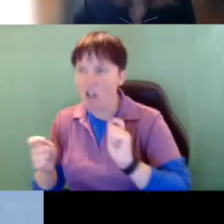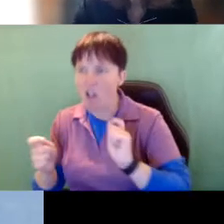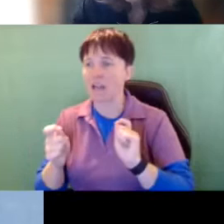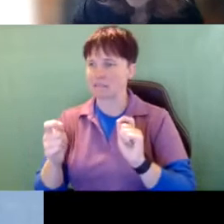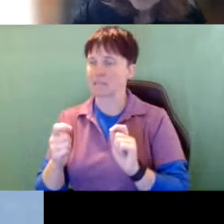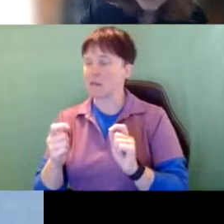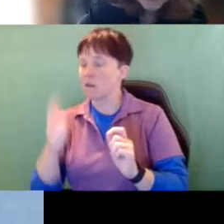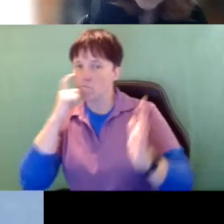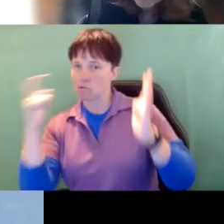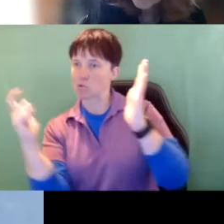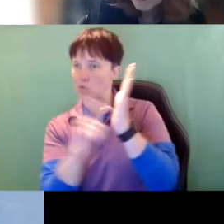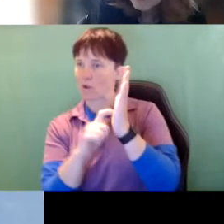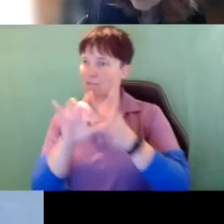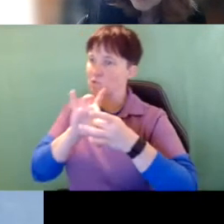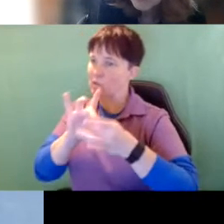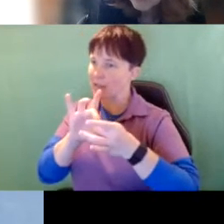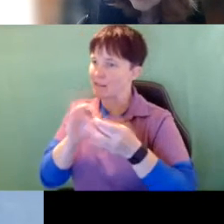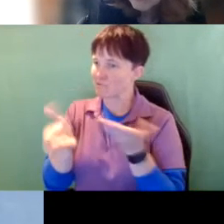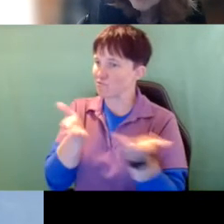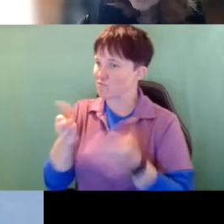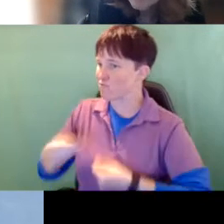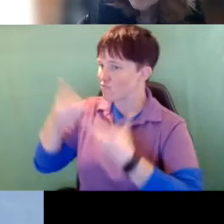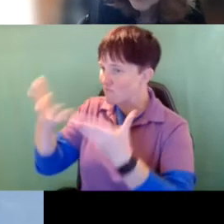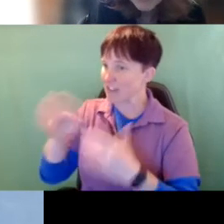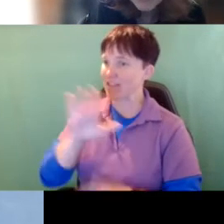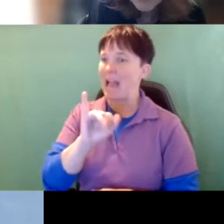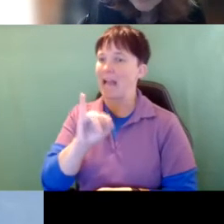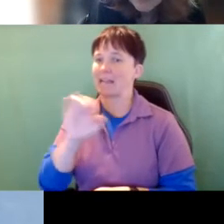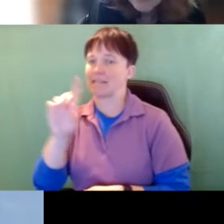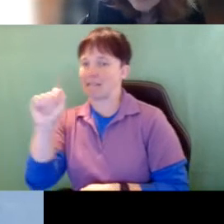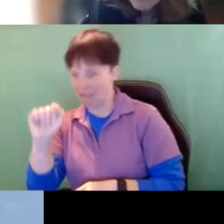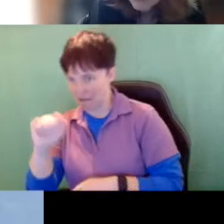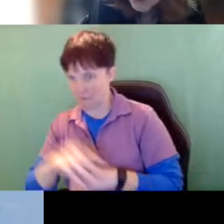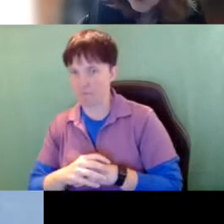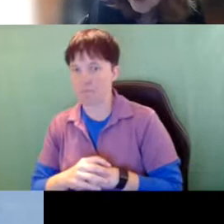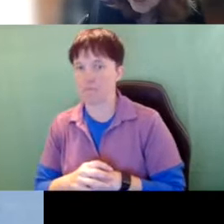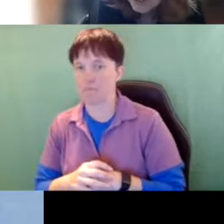as related service providers under IDEA just like interpreters are